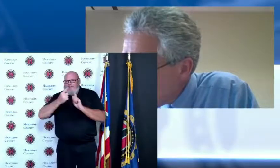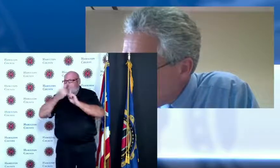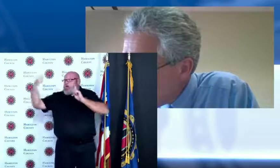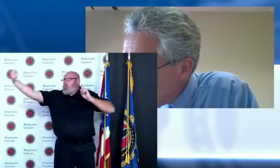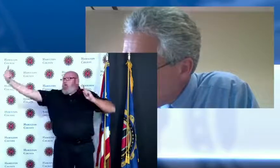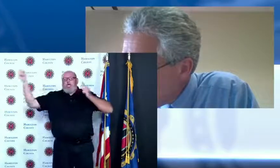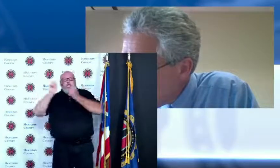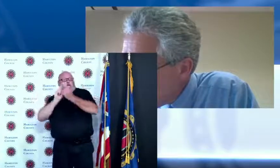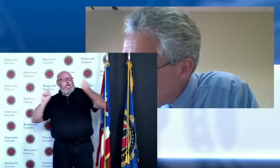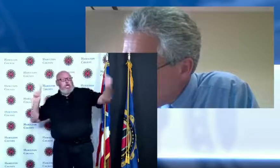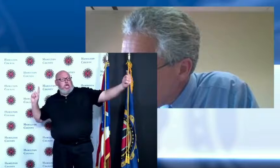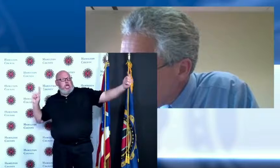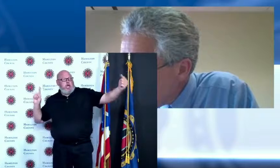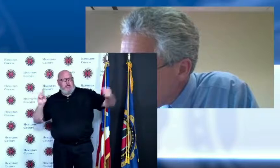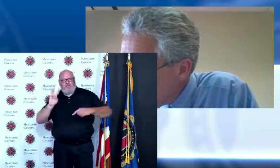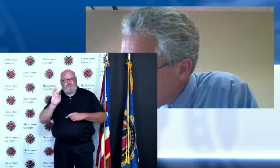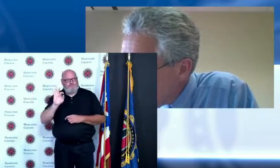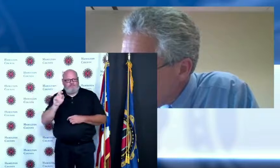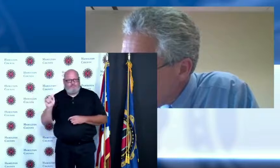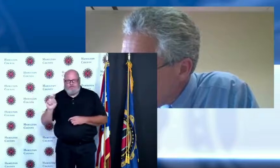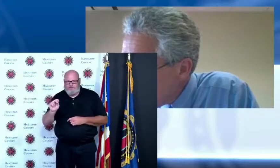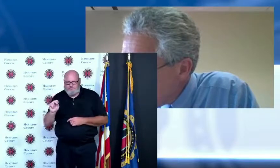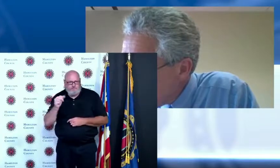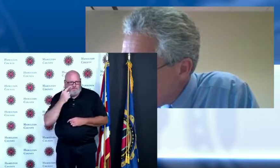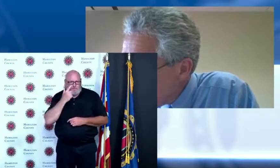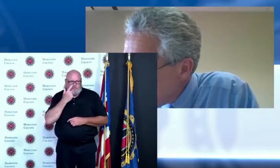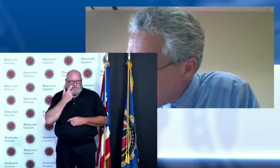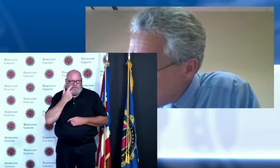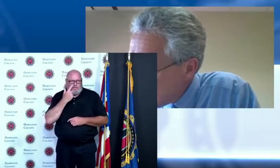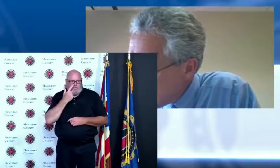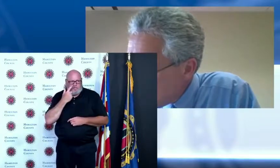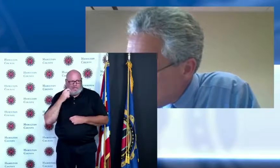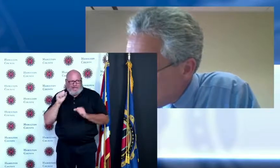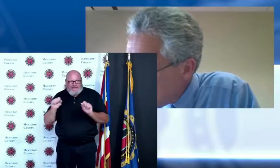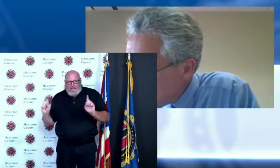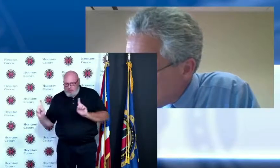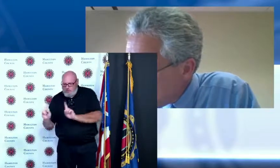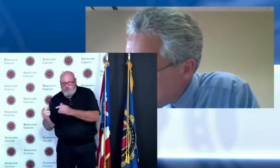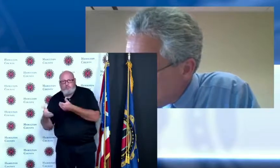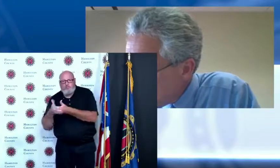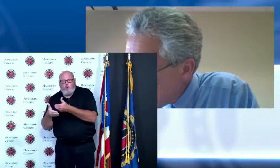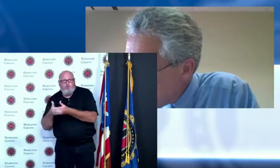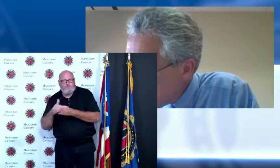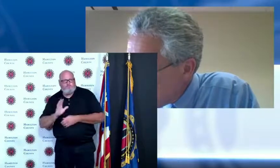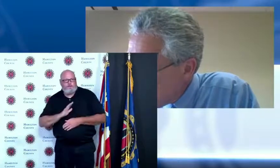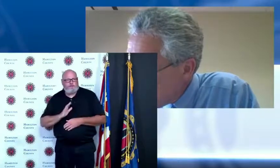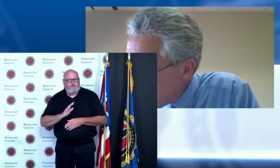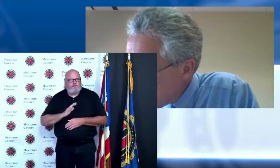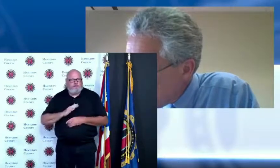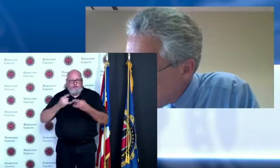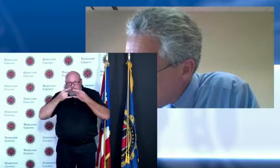piece will be as the CDC has recommended which is if you've been vaccinated you no longer need